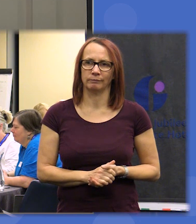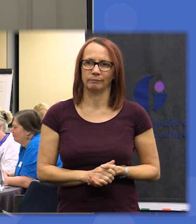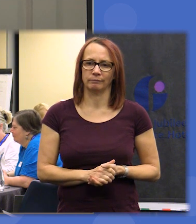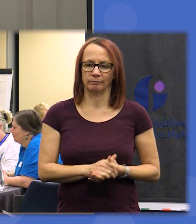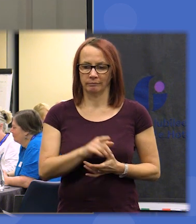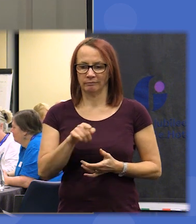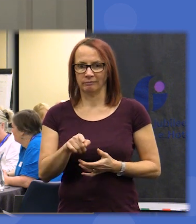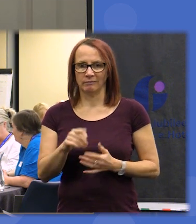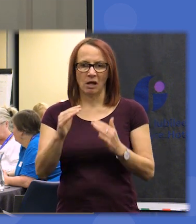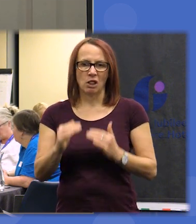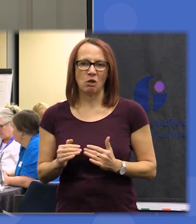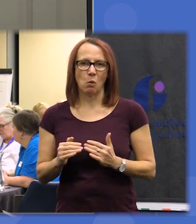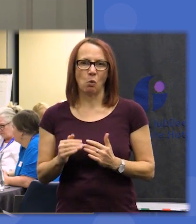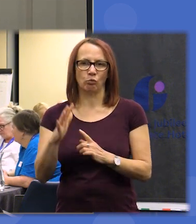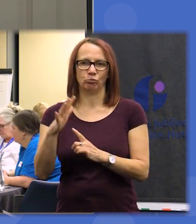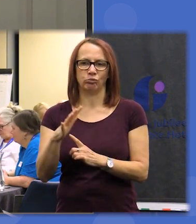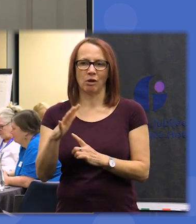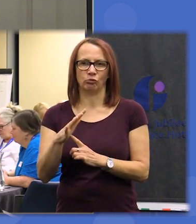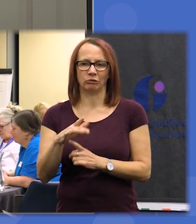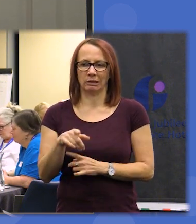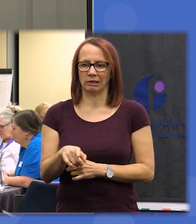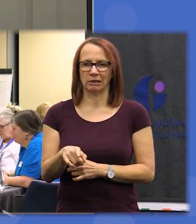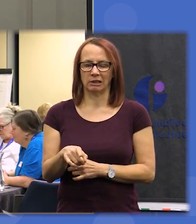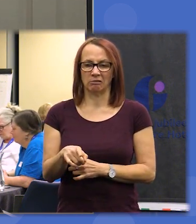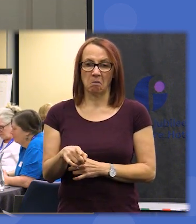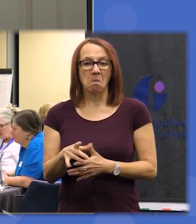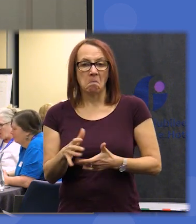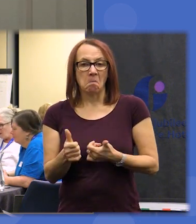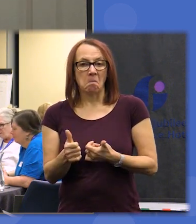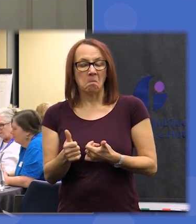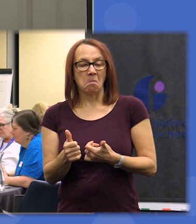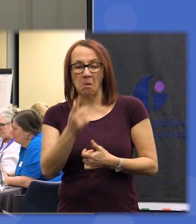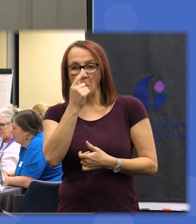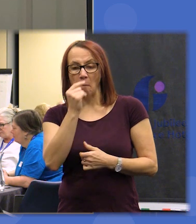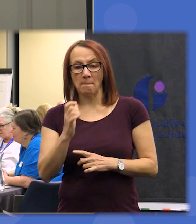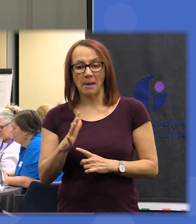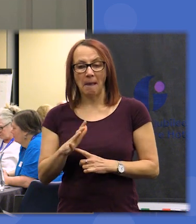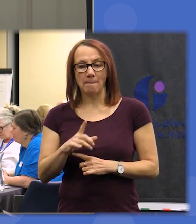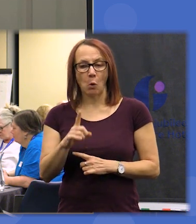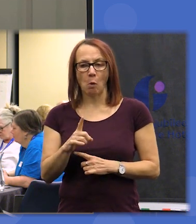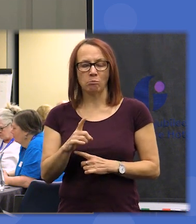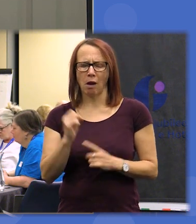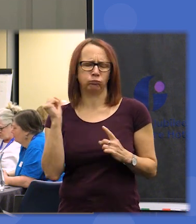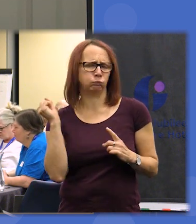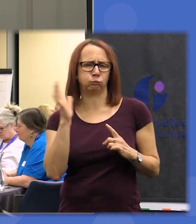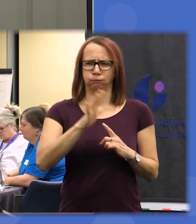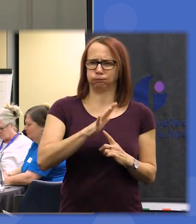priority where your table thinks the statement is important potentially but that is not important that it should be included in